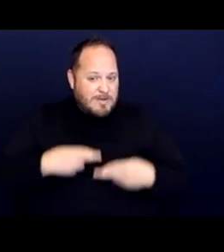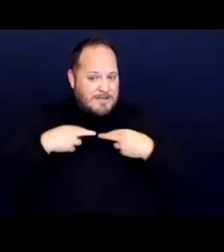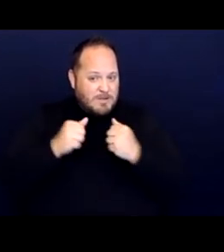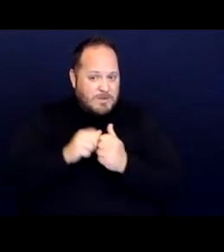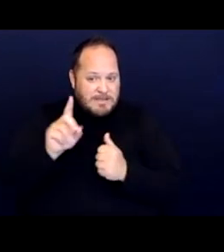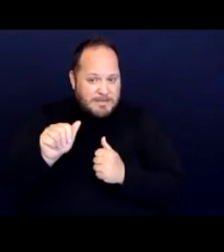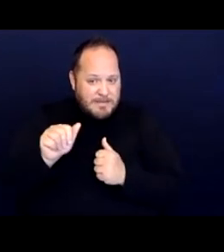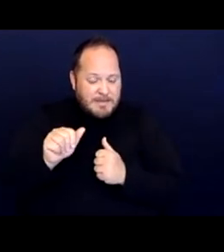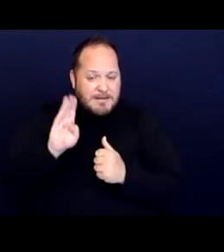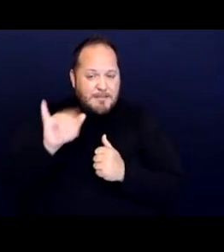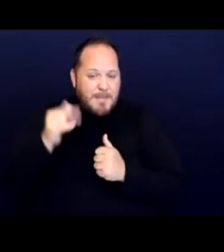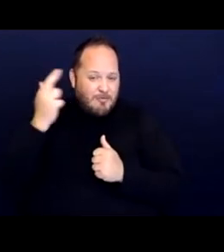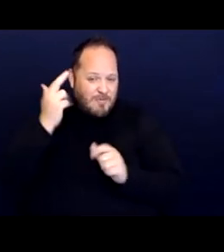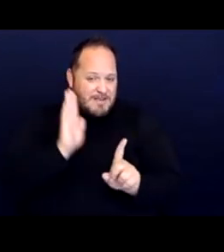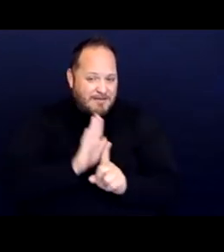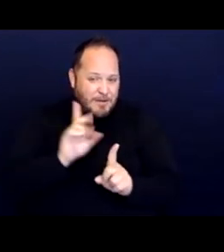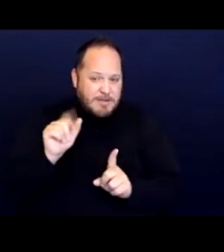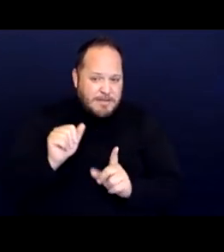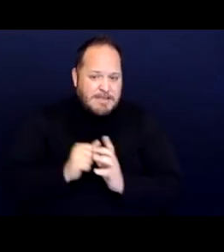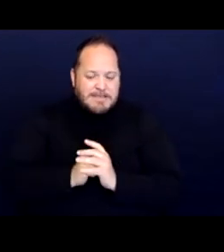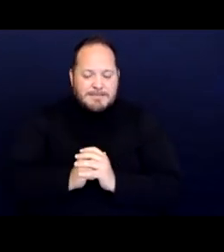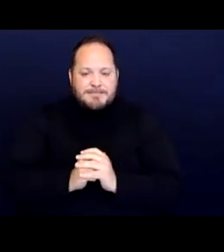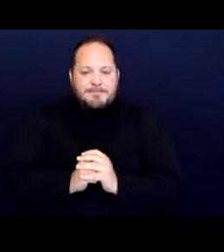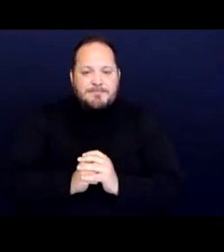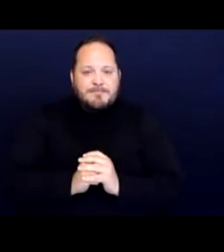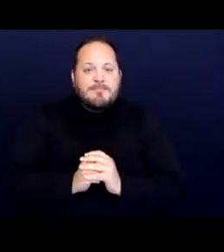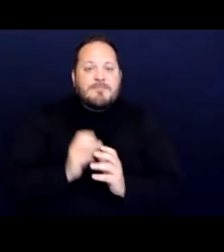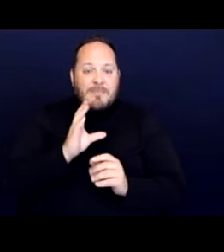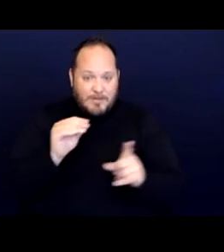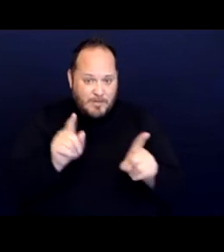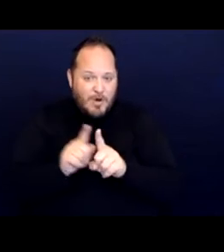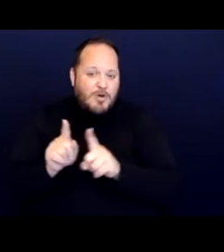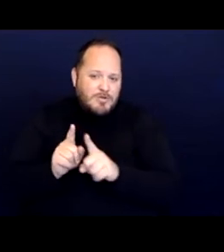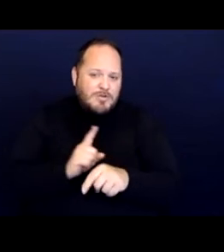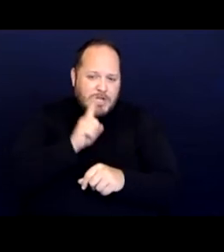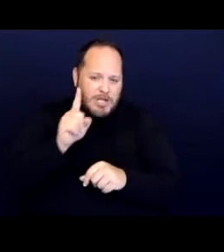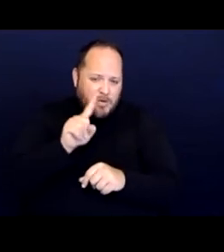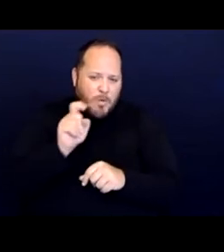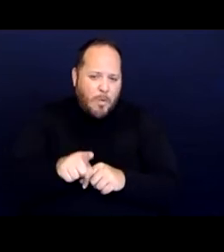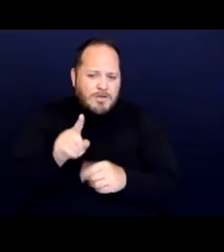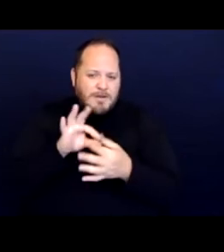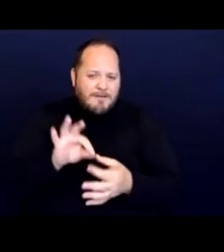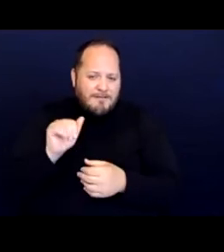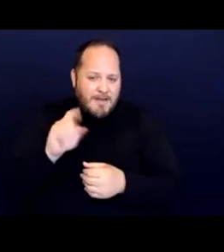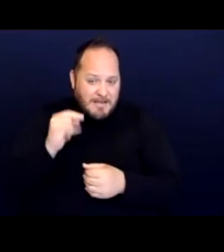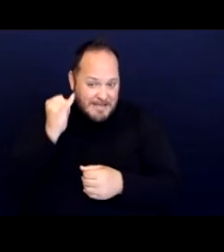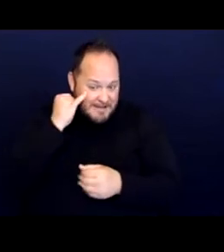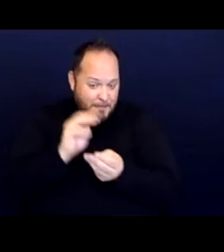by reason of their disabilities. And it was also a genuine question of fact about whether modifications were necessary